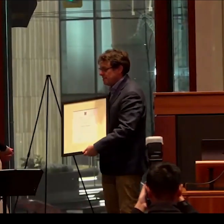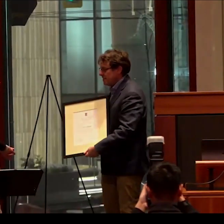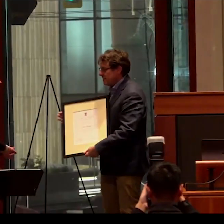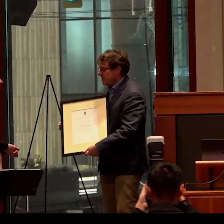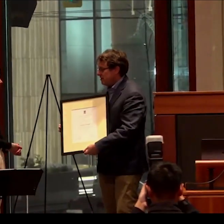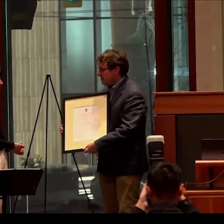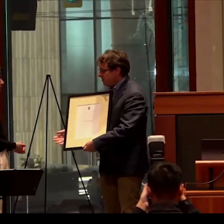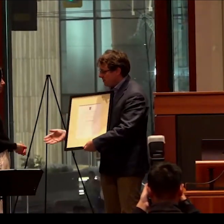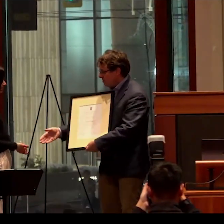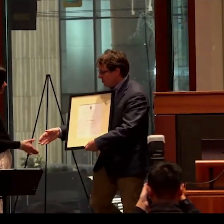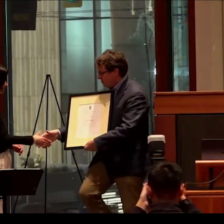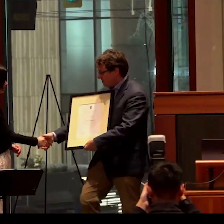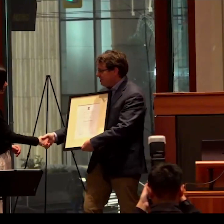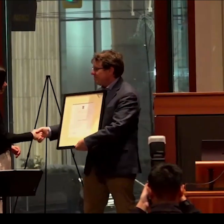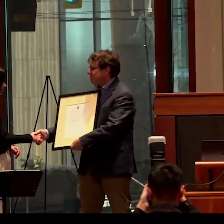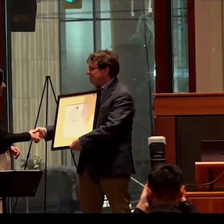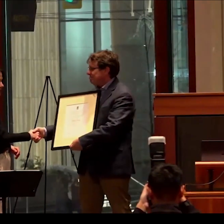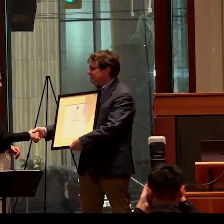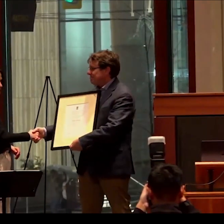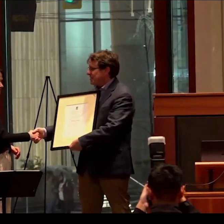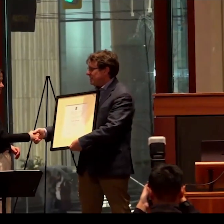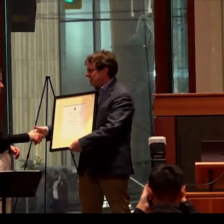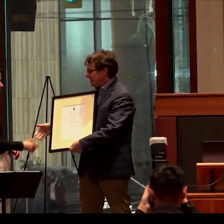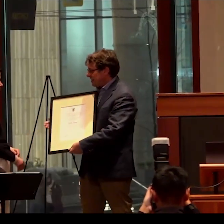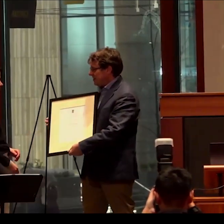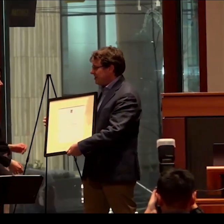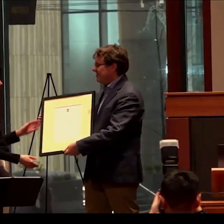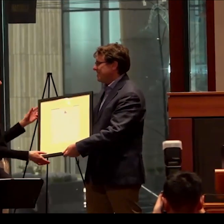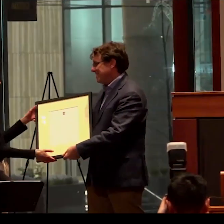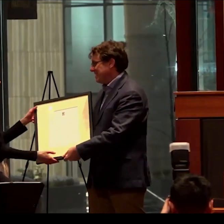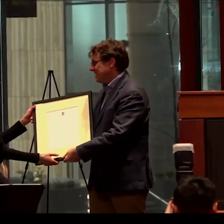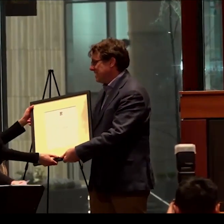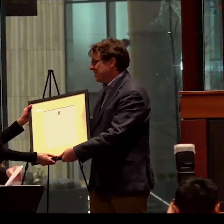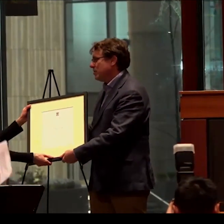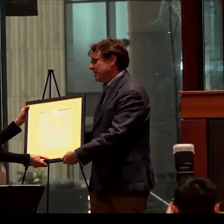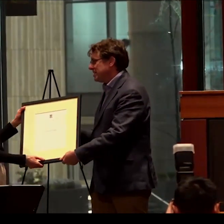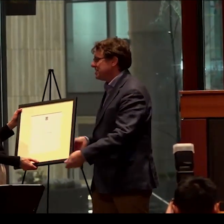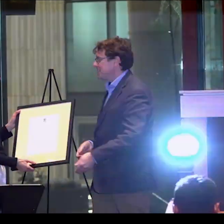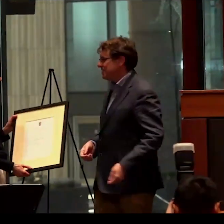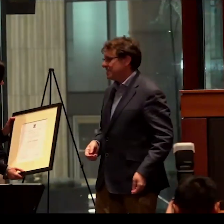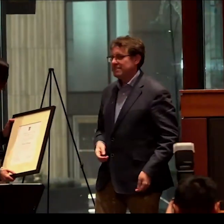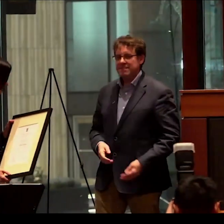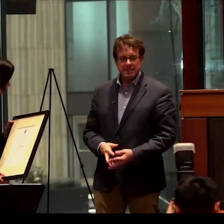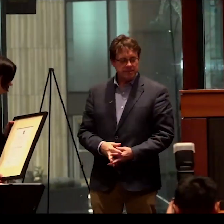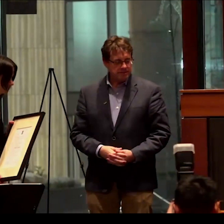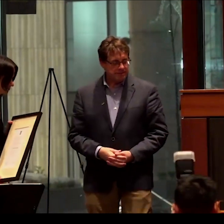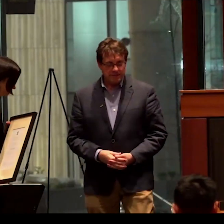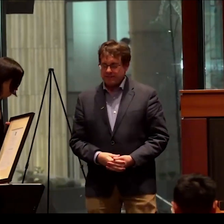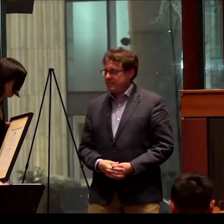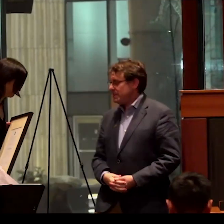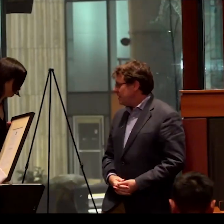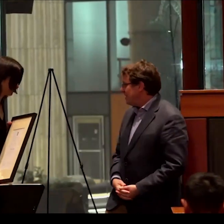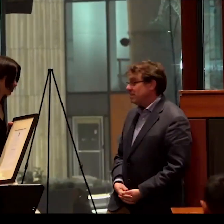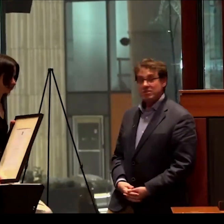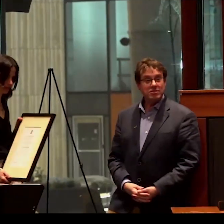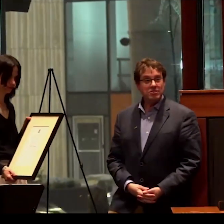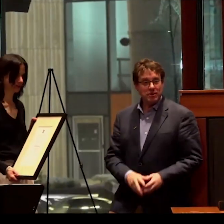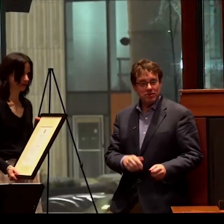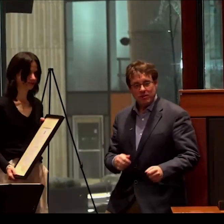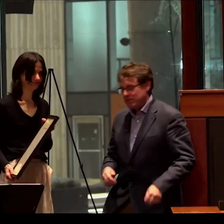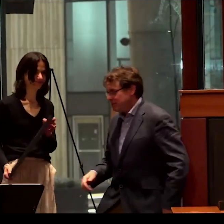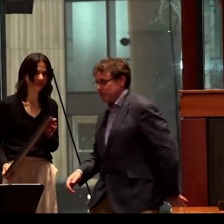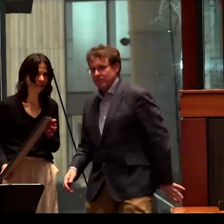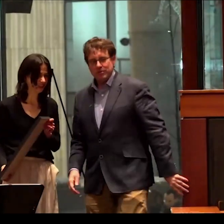controversy